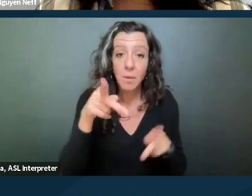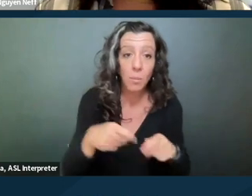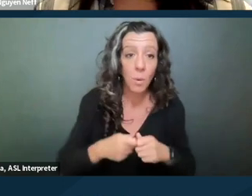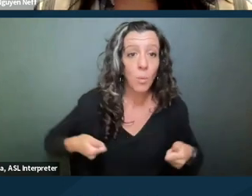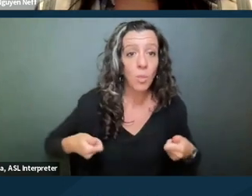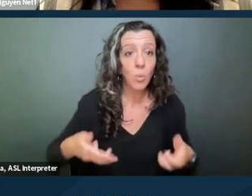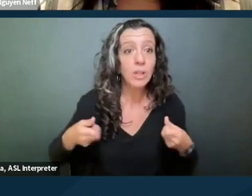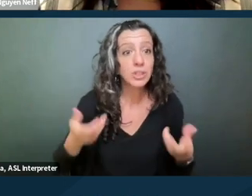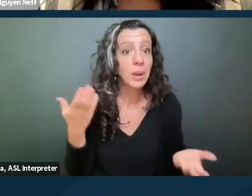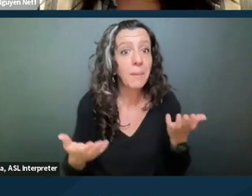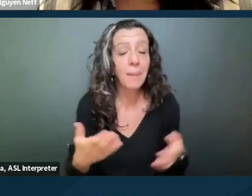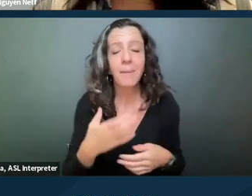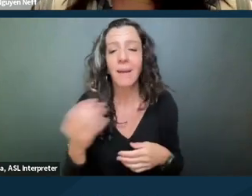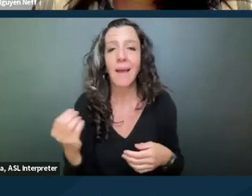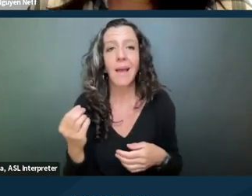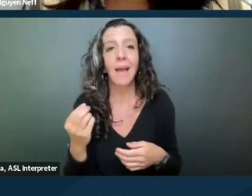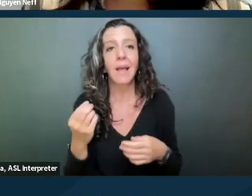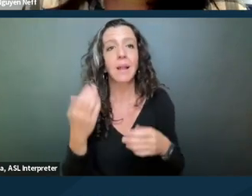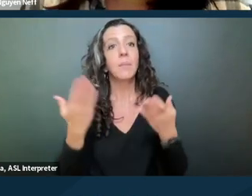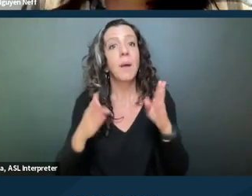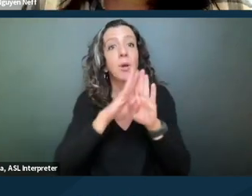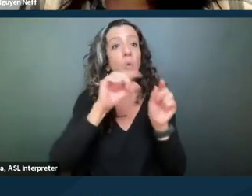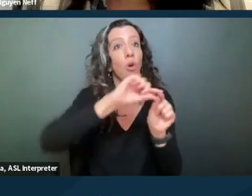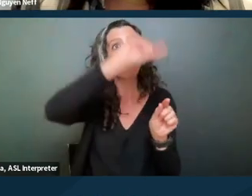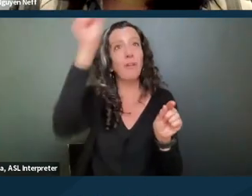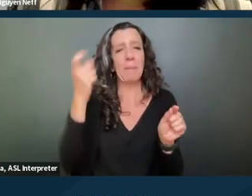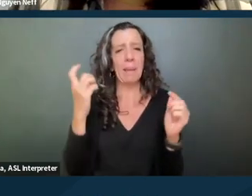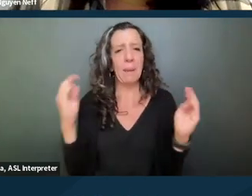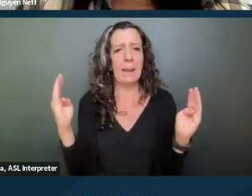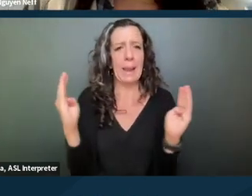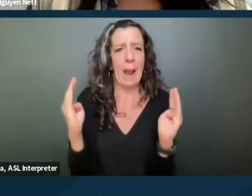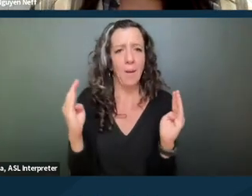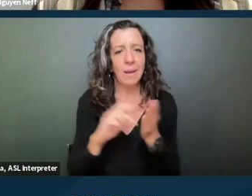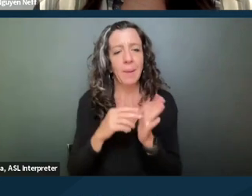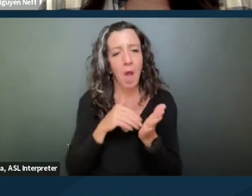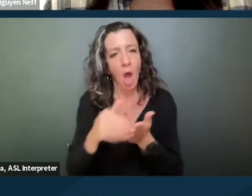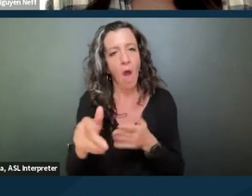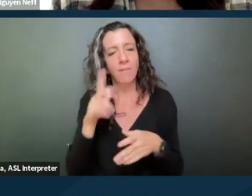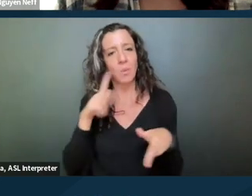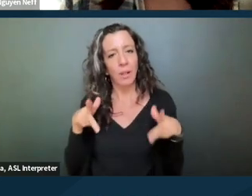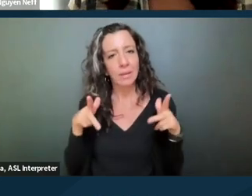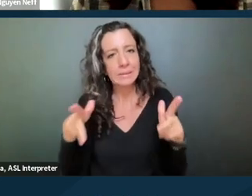and maybe the doorframe is just a little narrow, so you're hitting the doorframe often and damaging it,